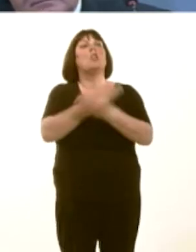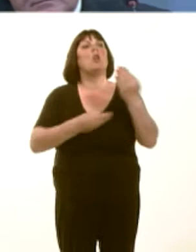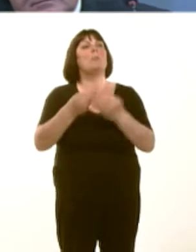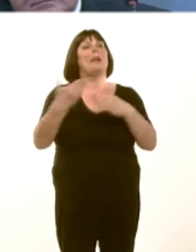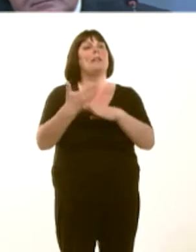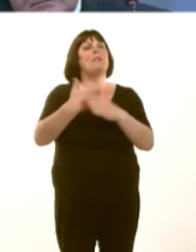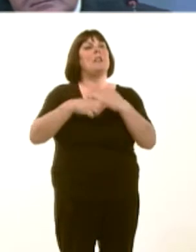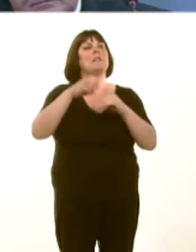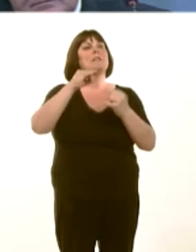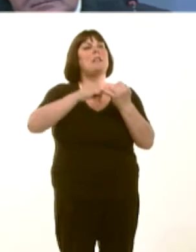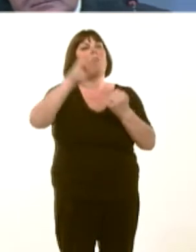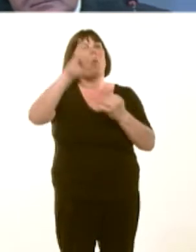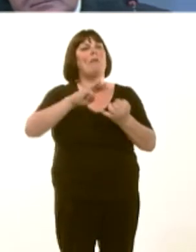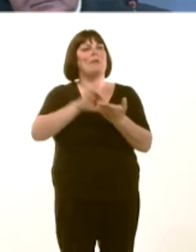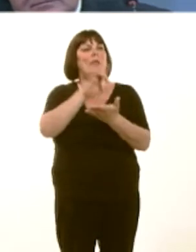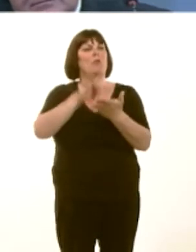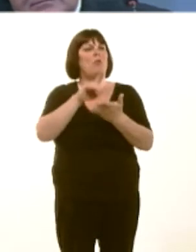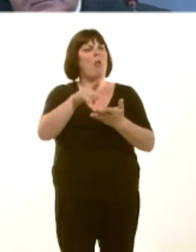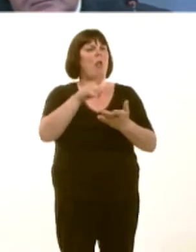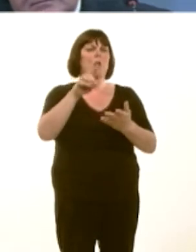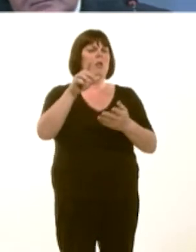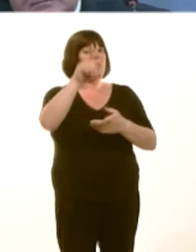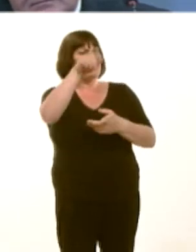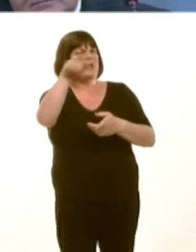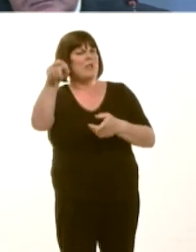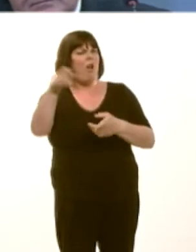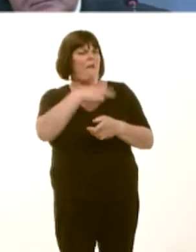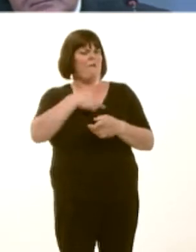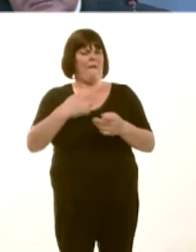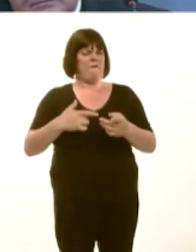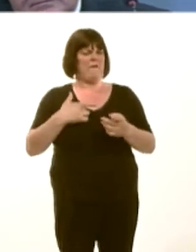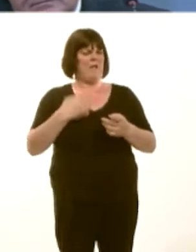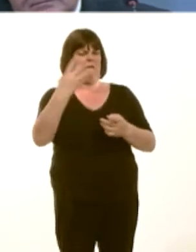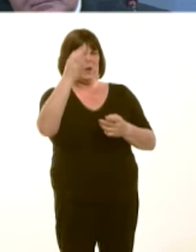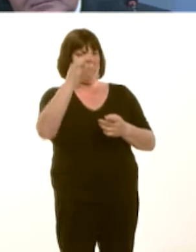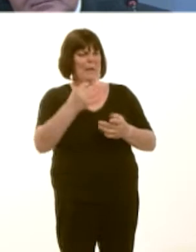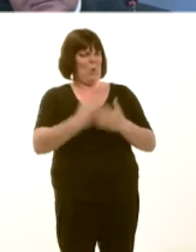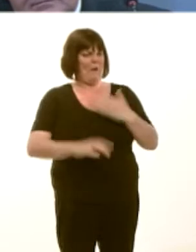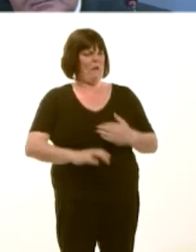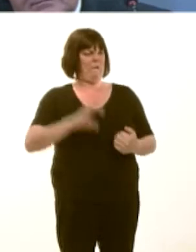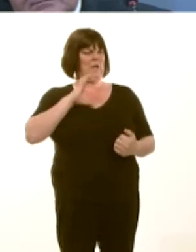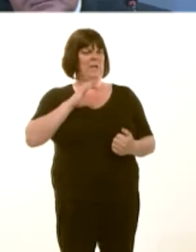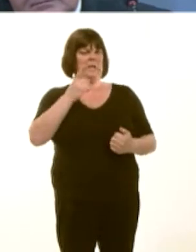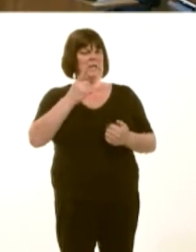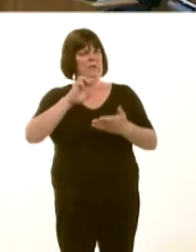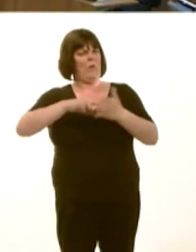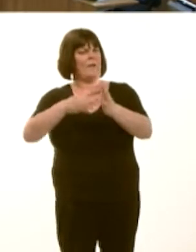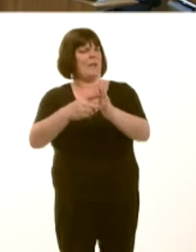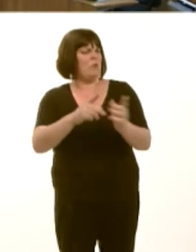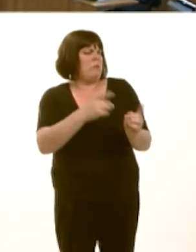How do you you read the results from the survey of staff that only has 14 per cent of the staff confident in the direction of travel of that organisation? Carwyn Jones: Well, it was 14ó.